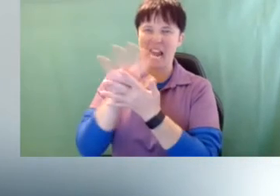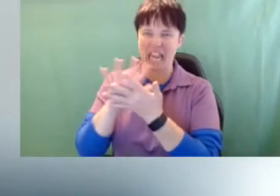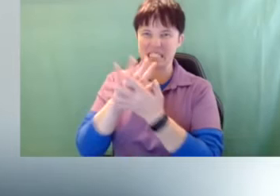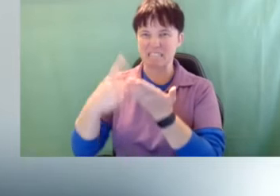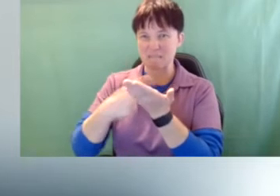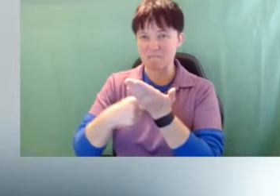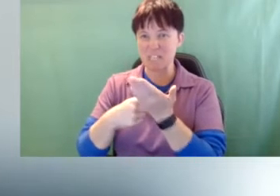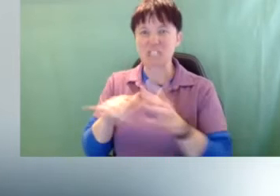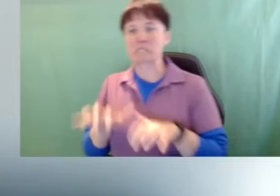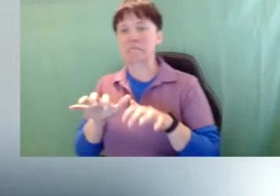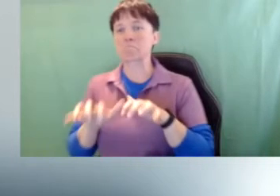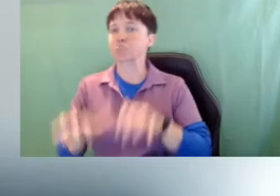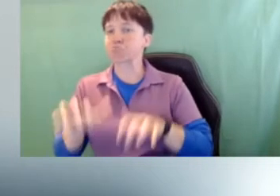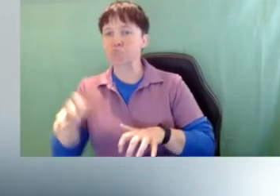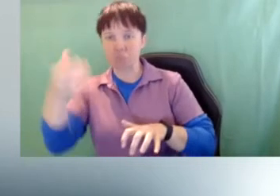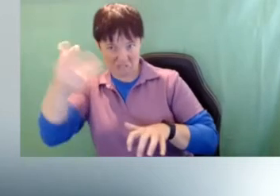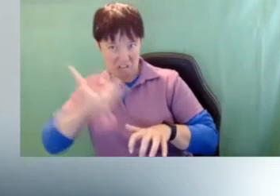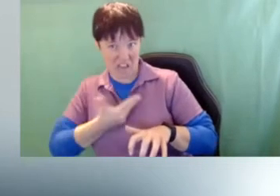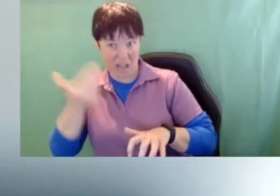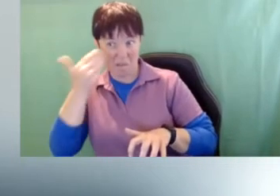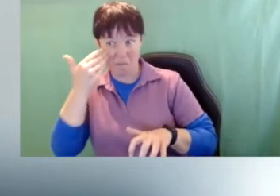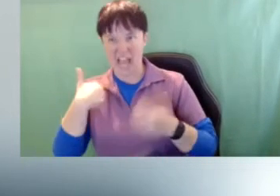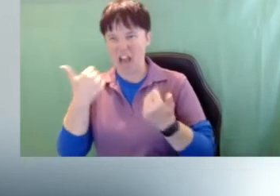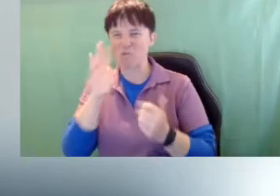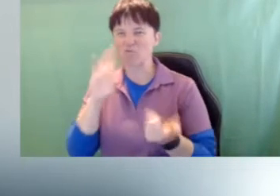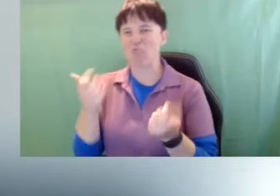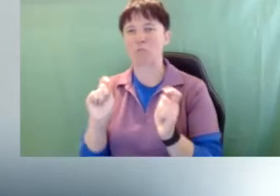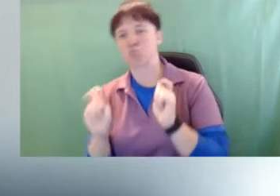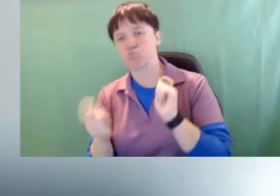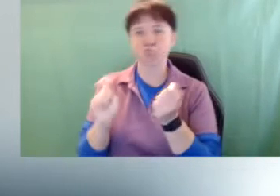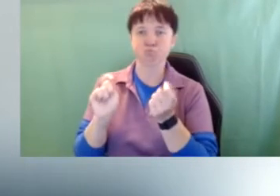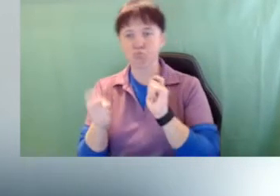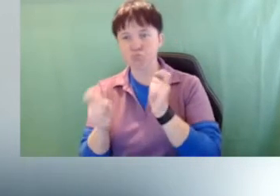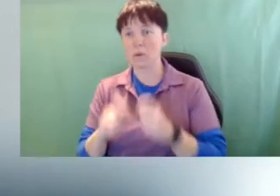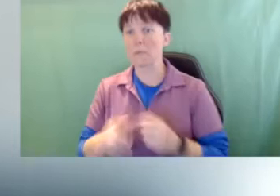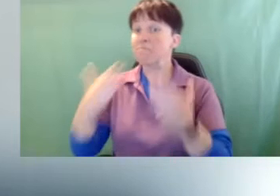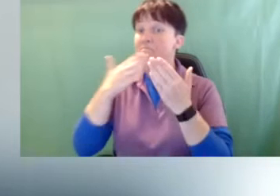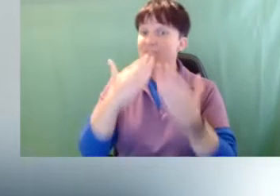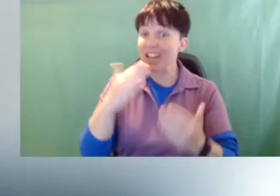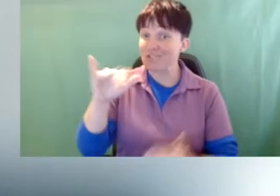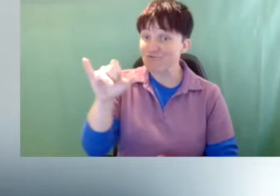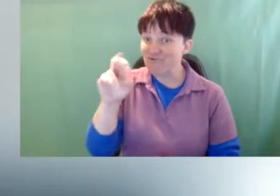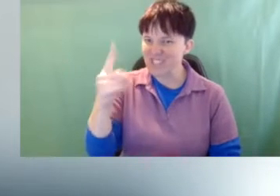it in the chat, and I'll try to accommodate. So, thank you, Jen, for that introduction